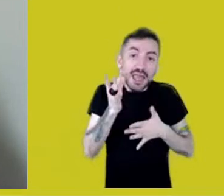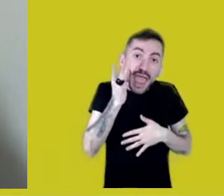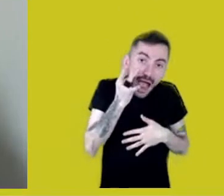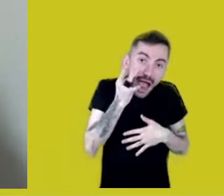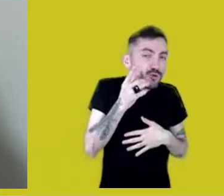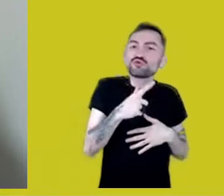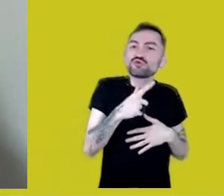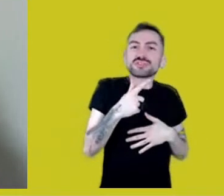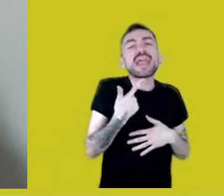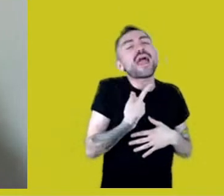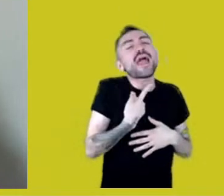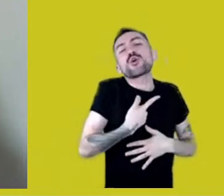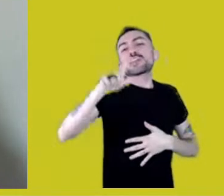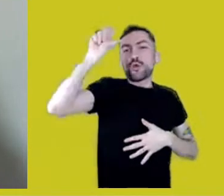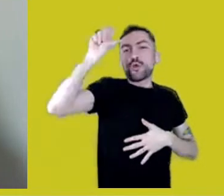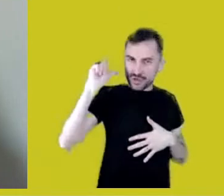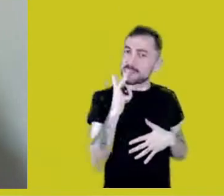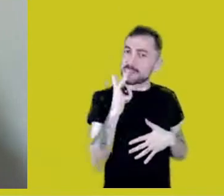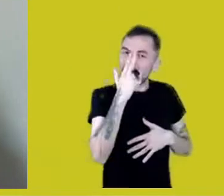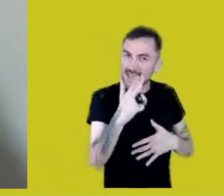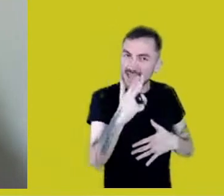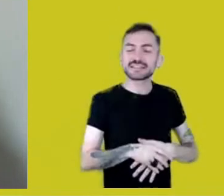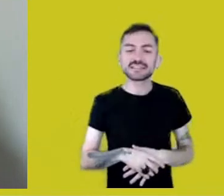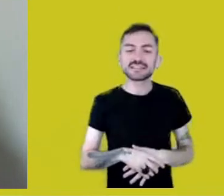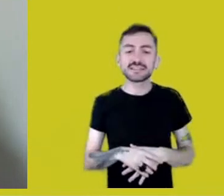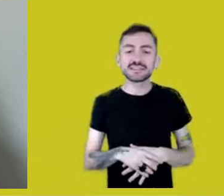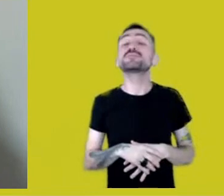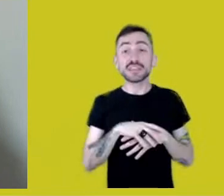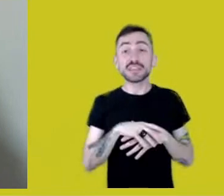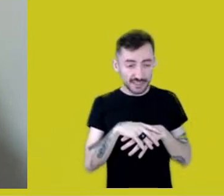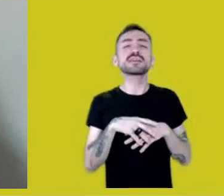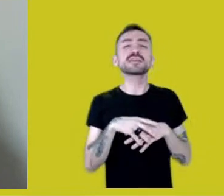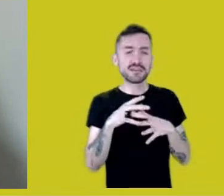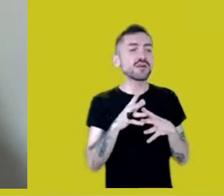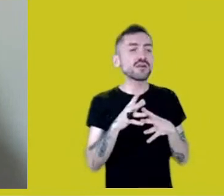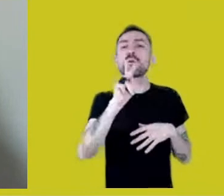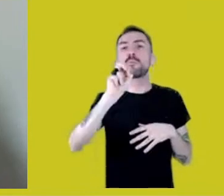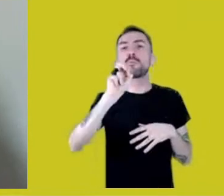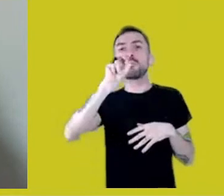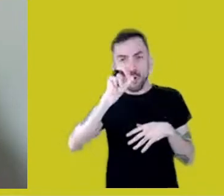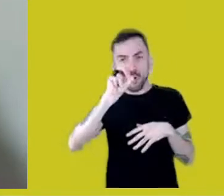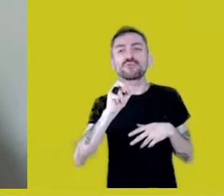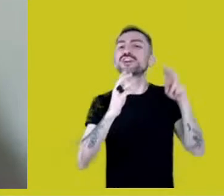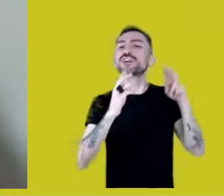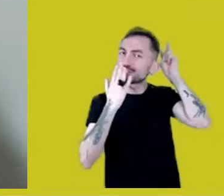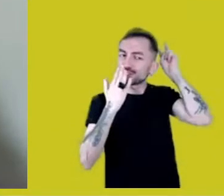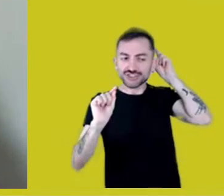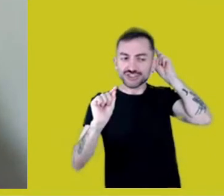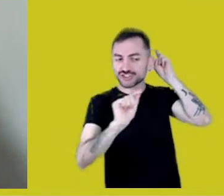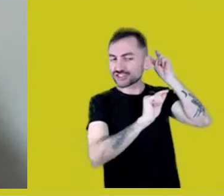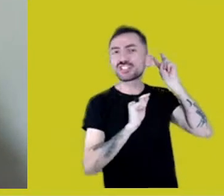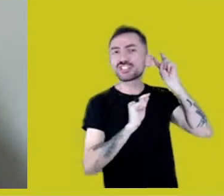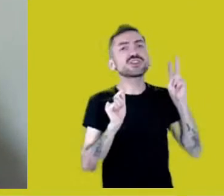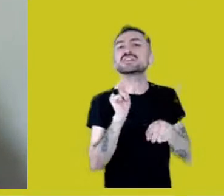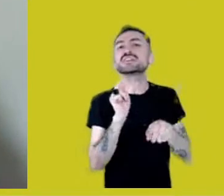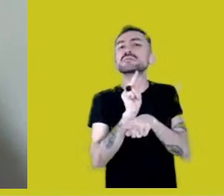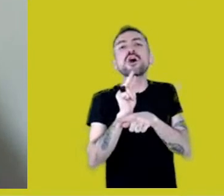and we know that Native nations and the original peoples have a different relation with the symbolic, which mixes,